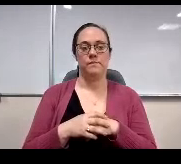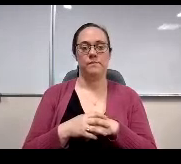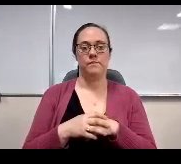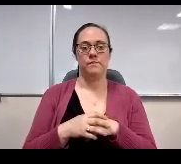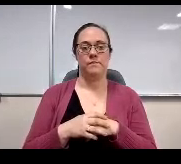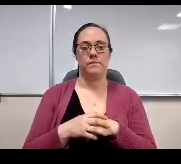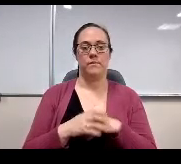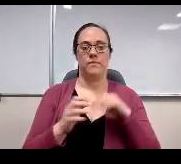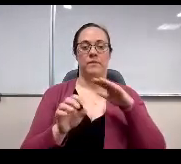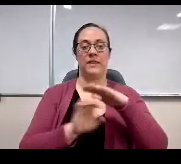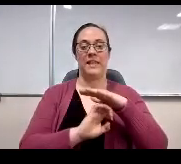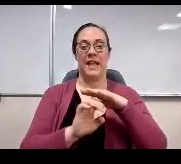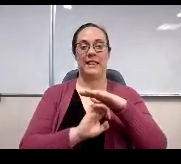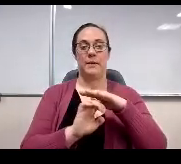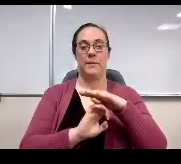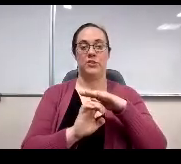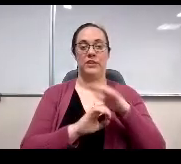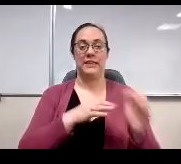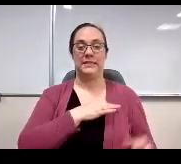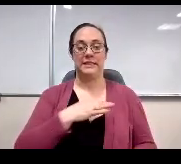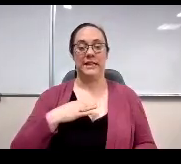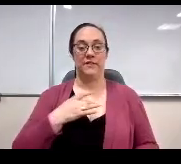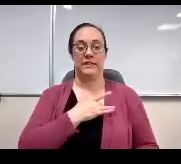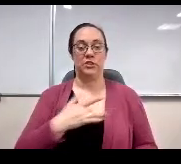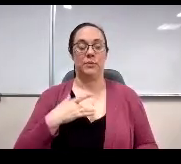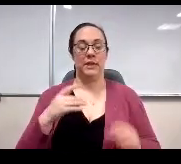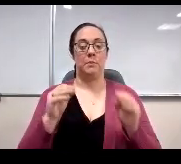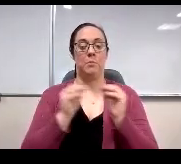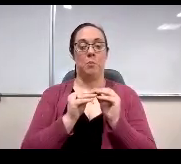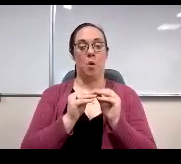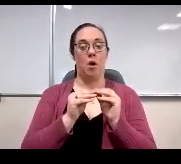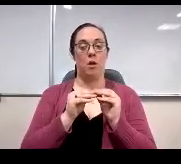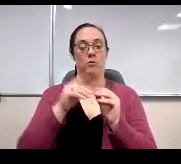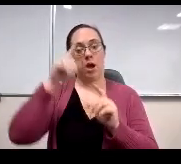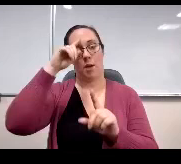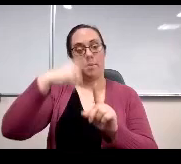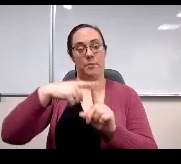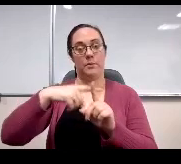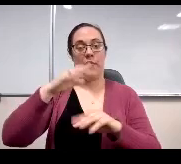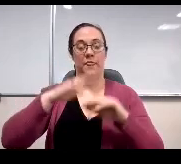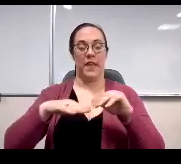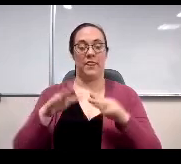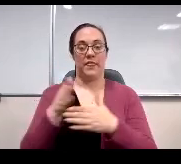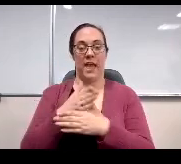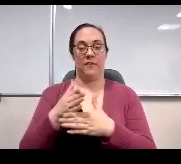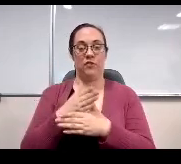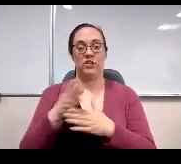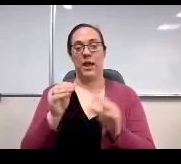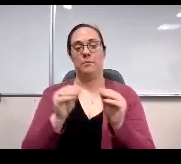At the elementary level, staff appear to be more optimistic than the district average is more closely aligned